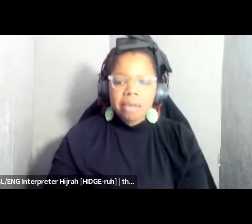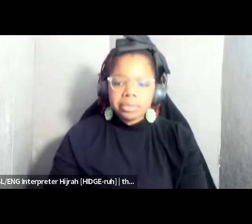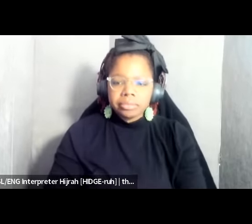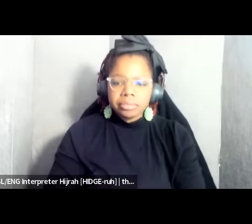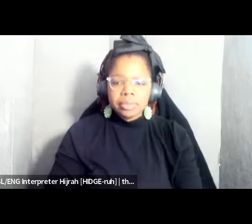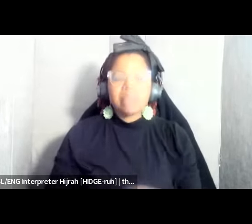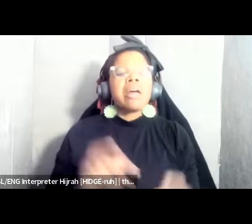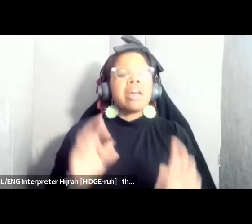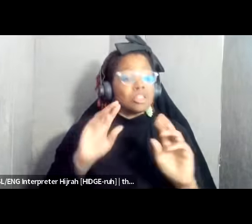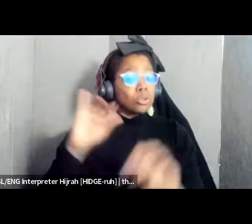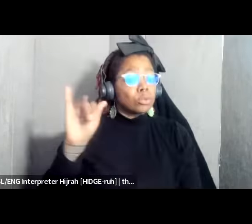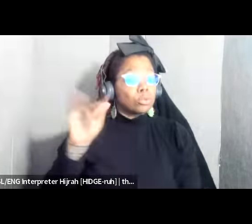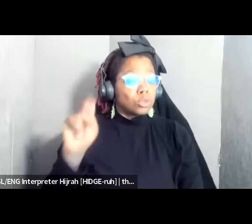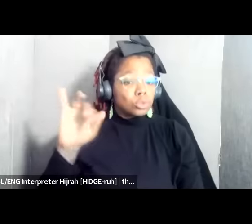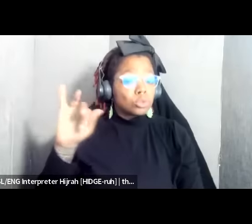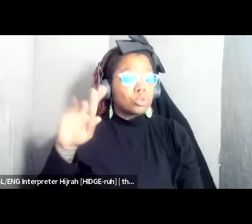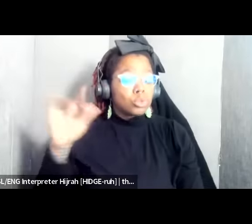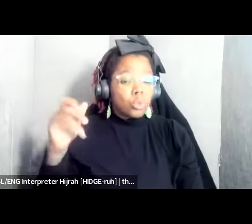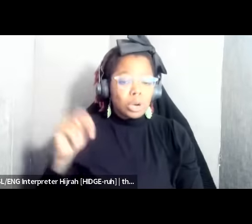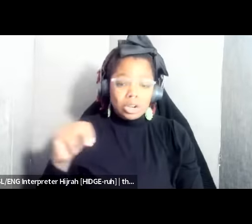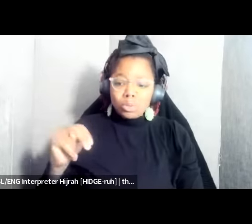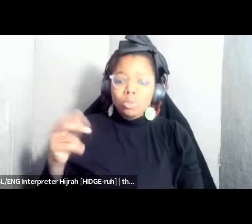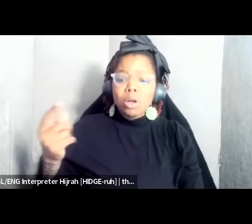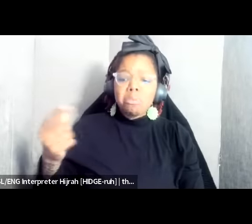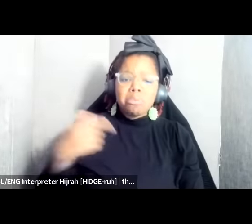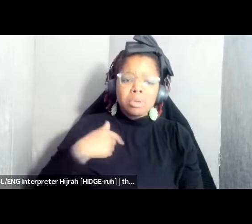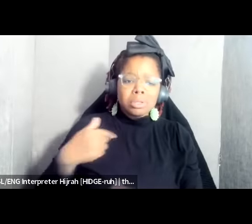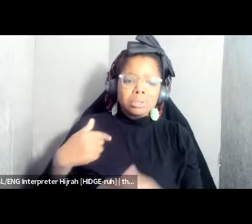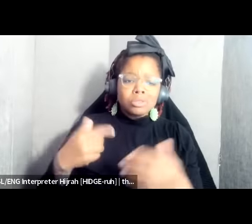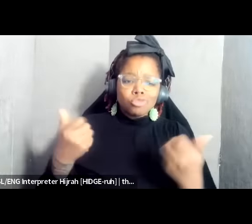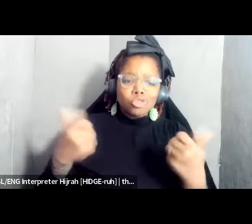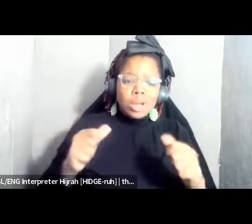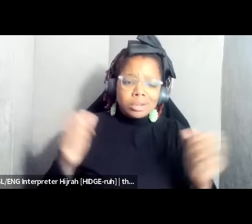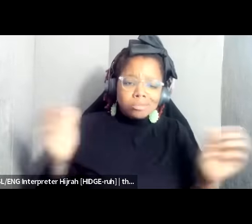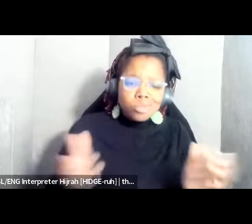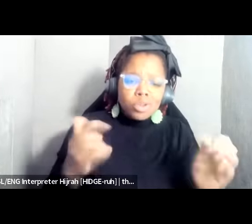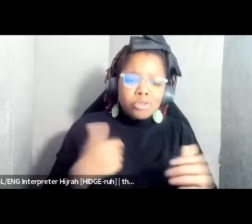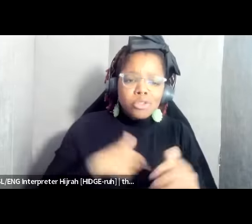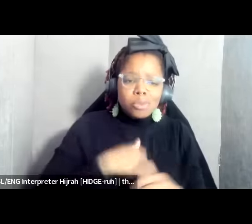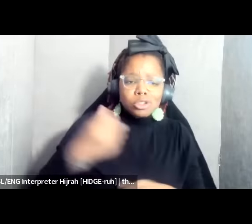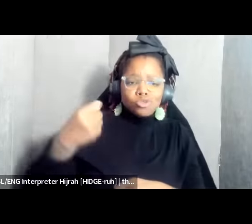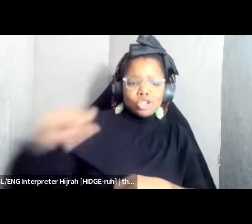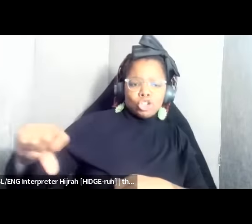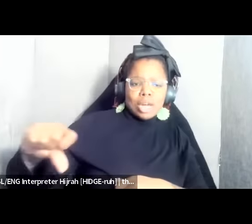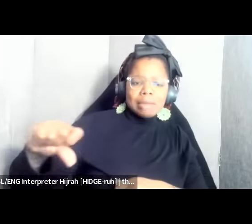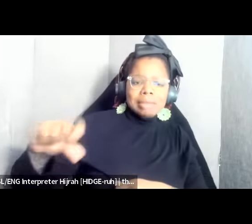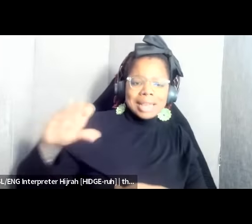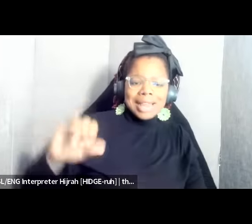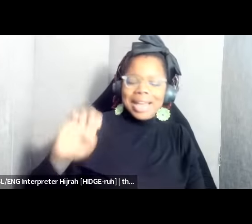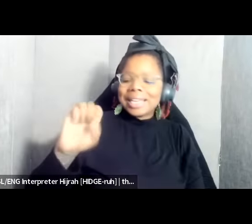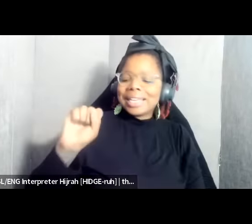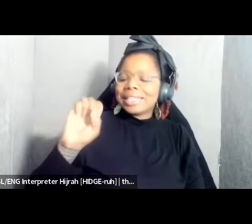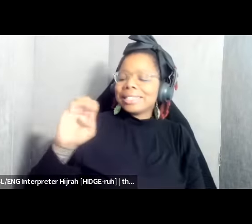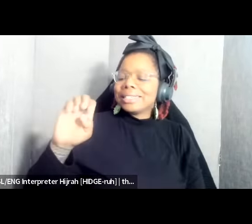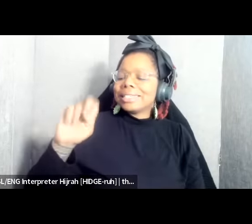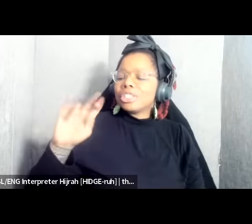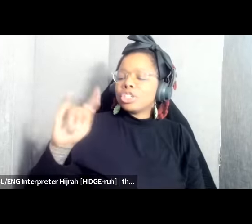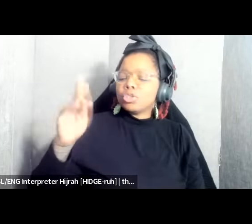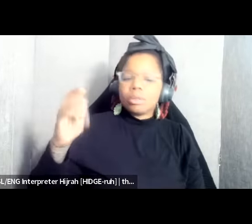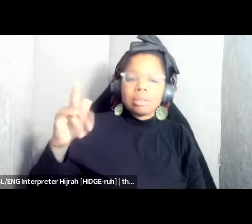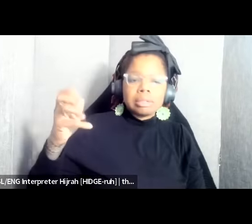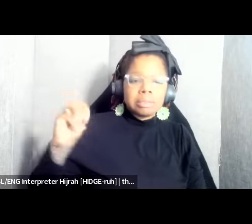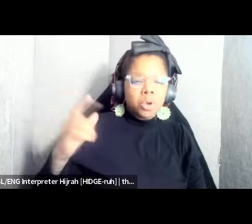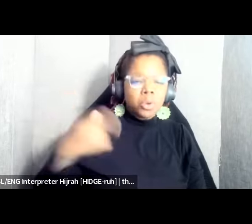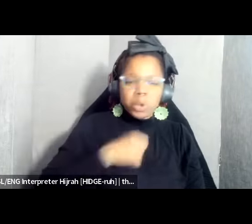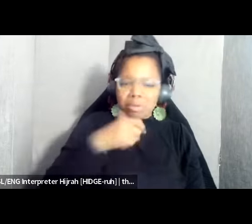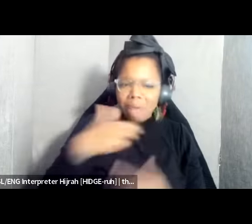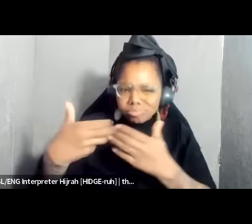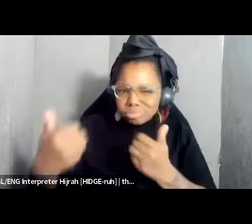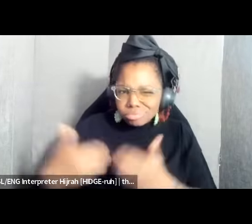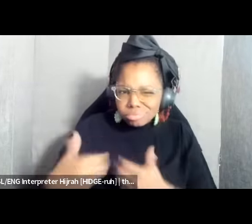just saying that you know we find ourselves um in in our in in our shared struggles uh I would